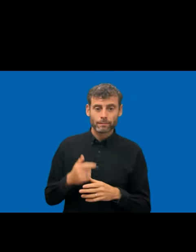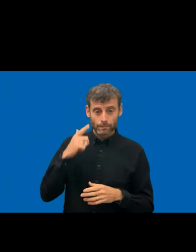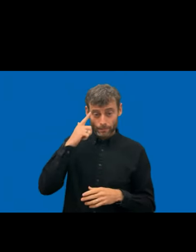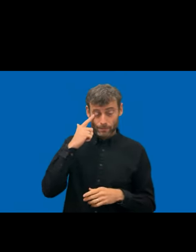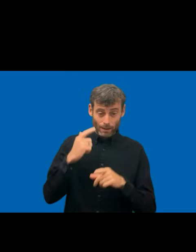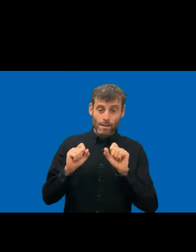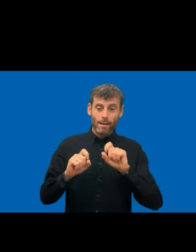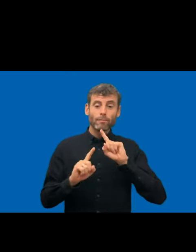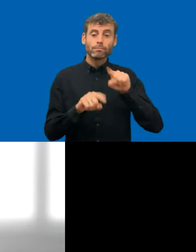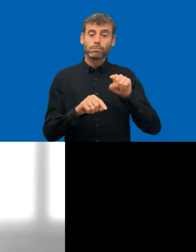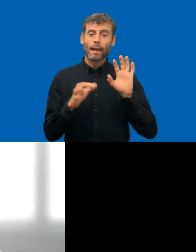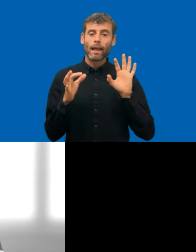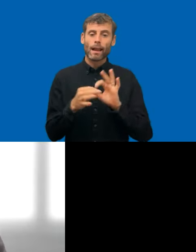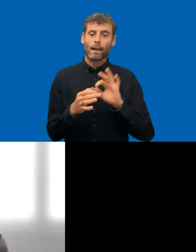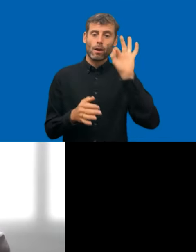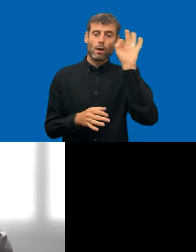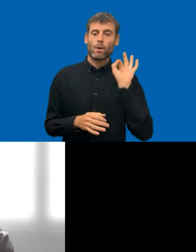Yeah.